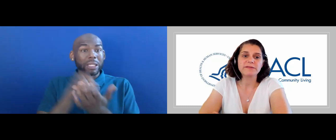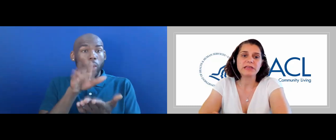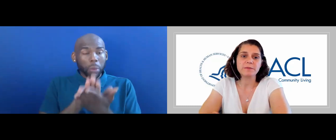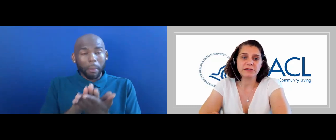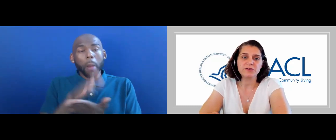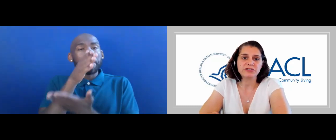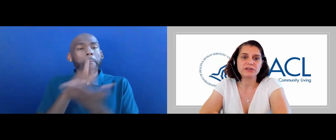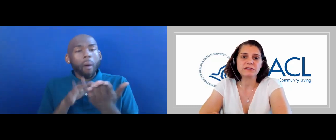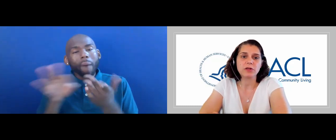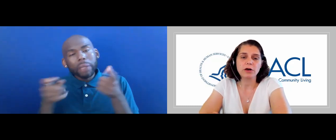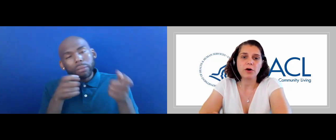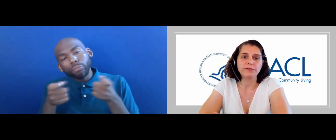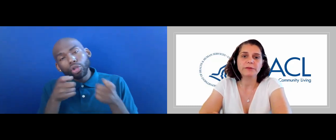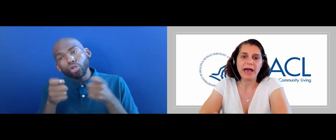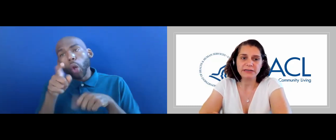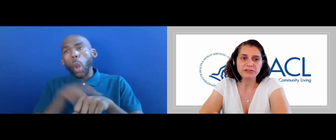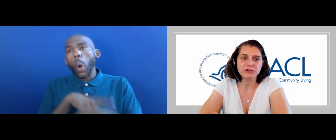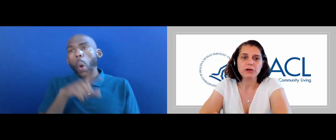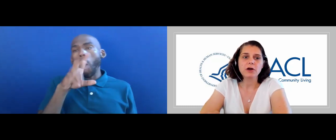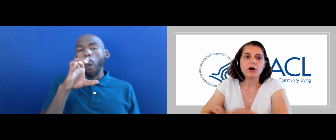THE ADMINISTRATION'S LONG COVID PACKAGE CALLED